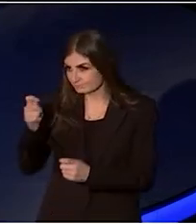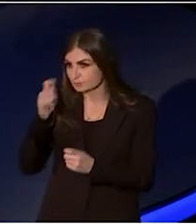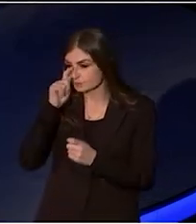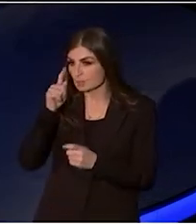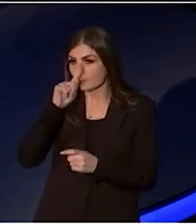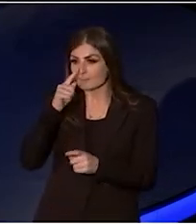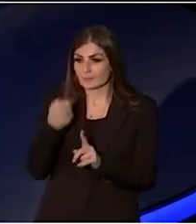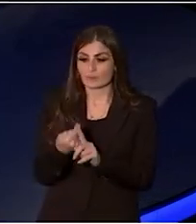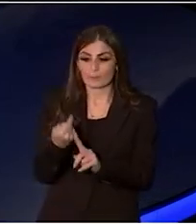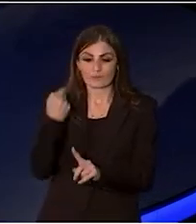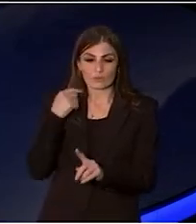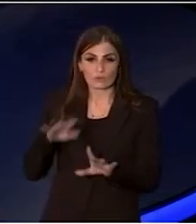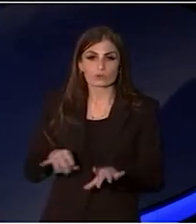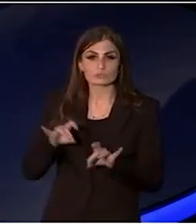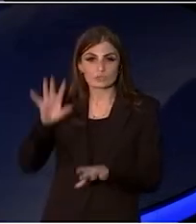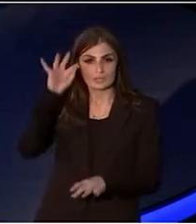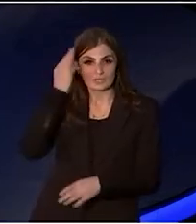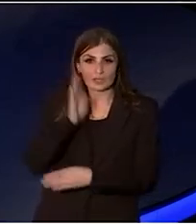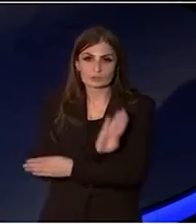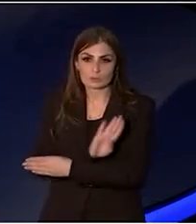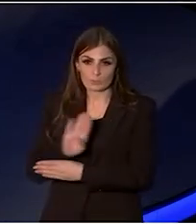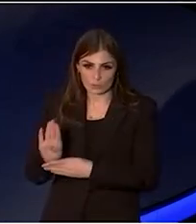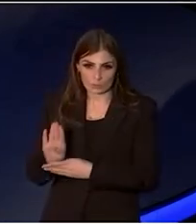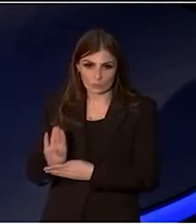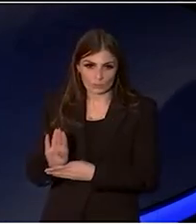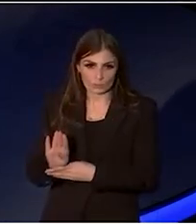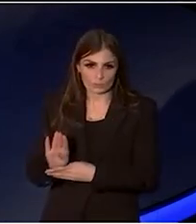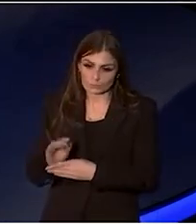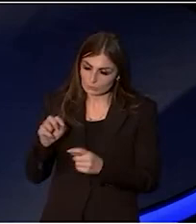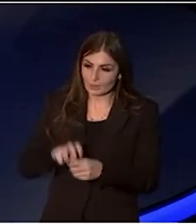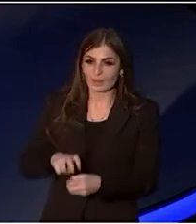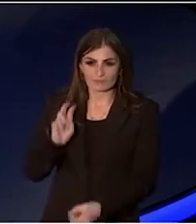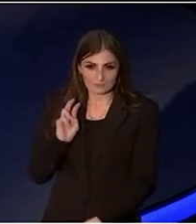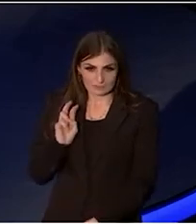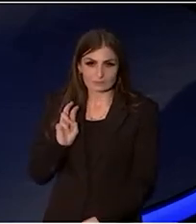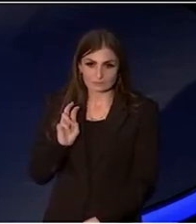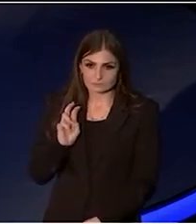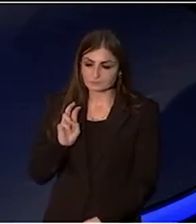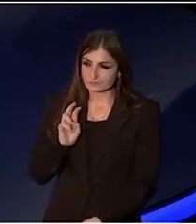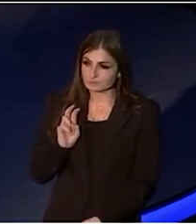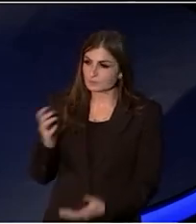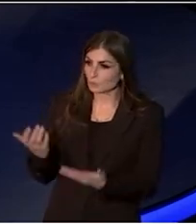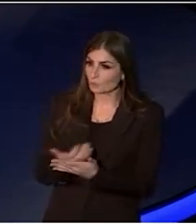Australia Council board who have not stayed on. We've managed to keep roughly half,